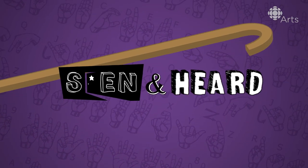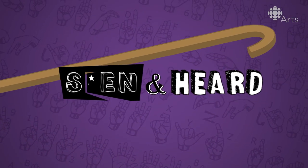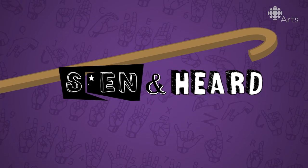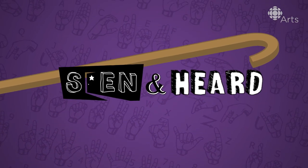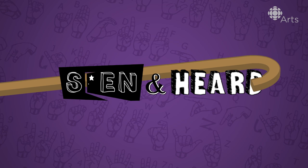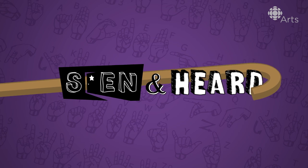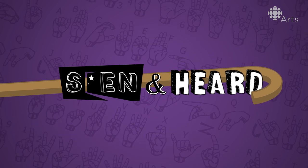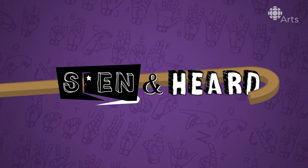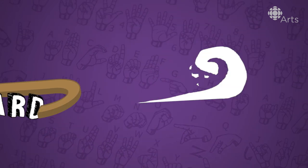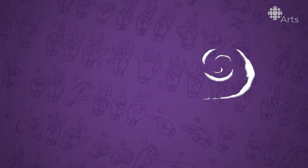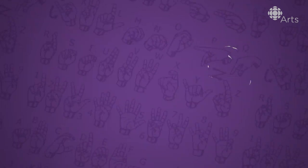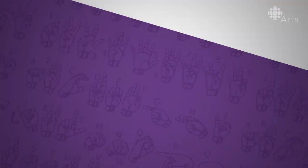[swoosh sound]